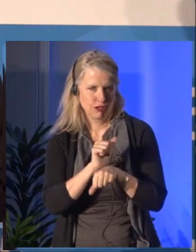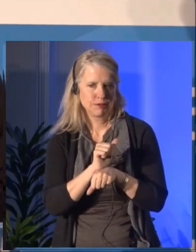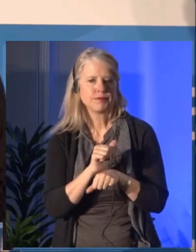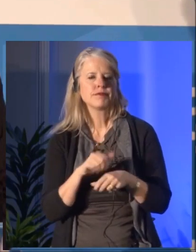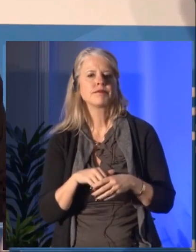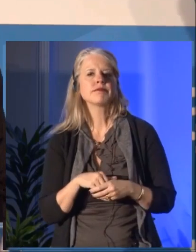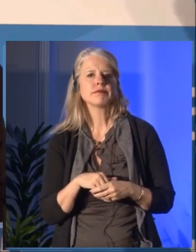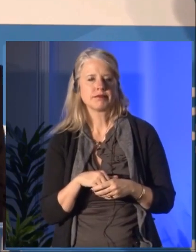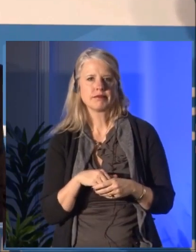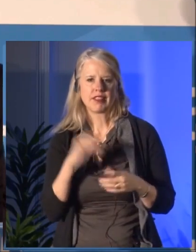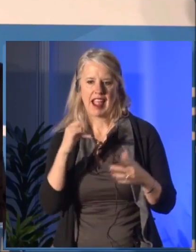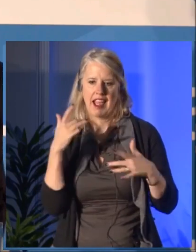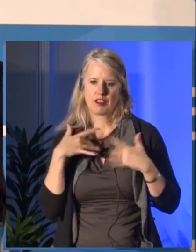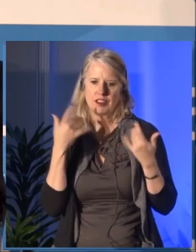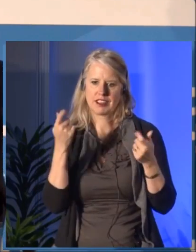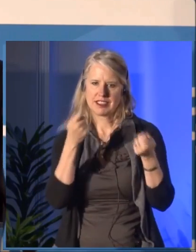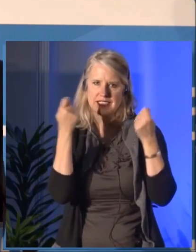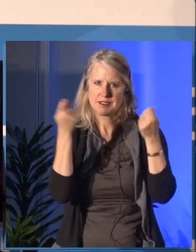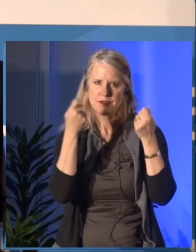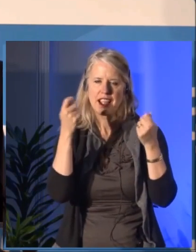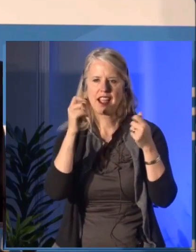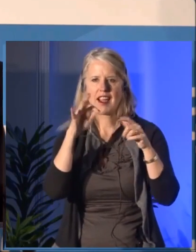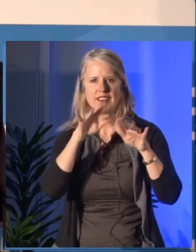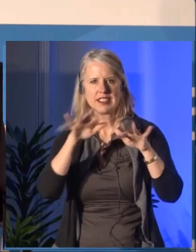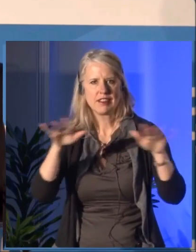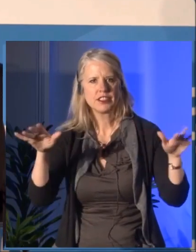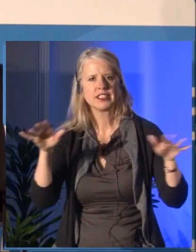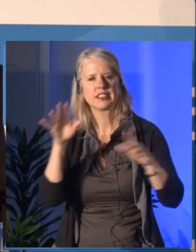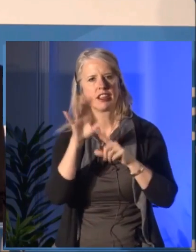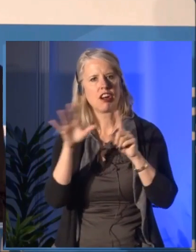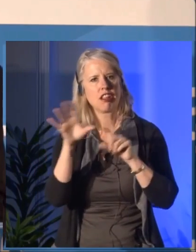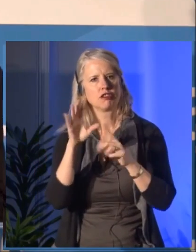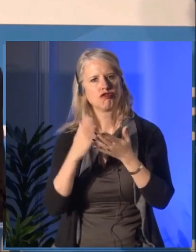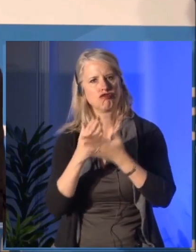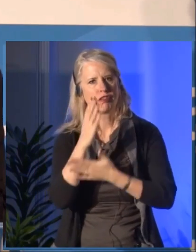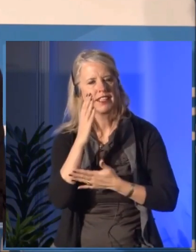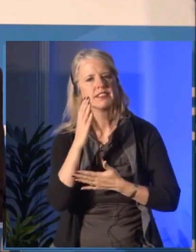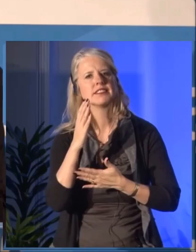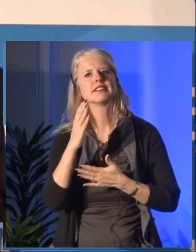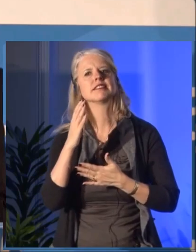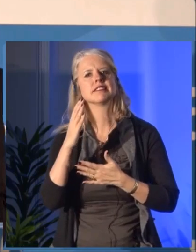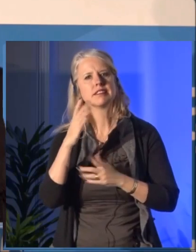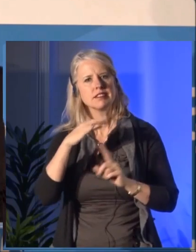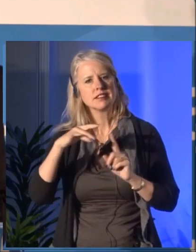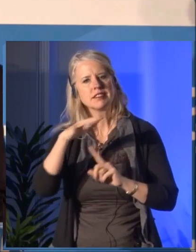I think that speaks volumes. One of the big milestones of 2016 was of course the release